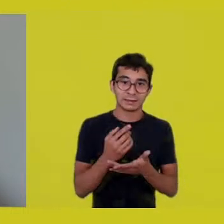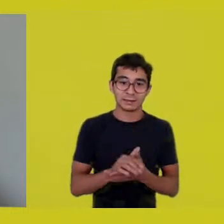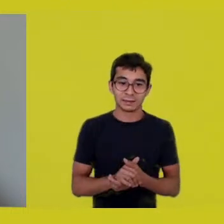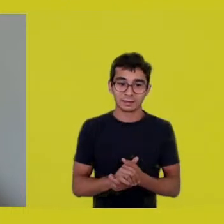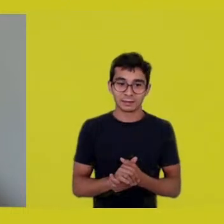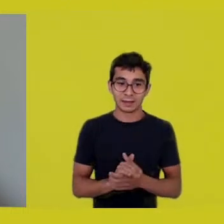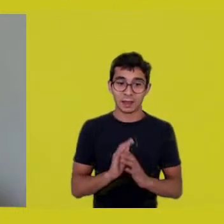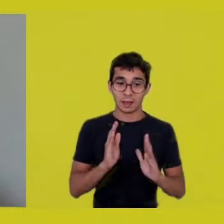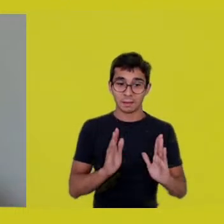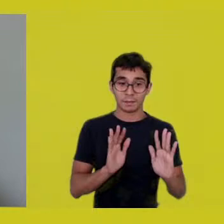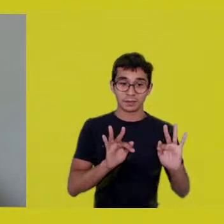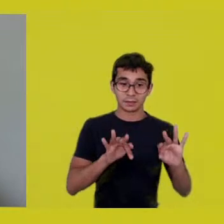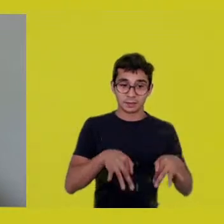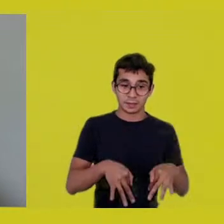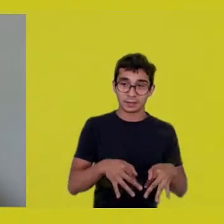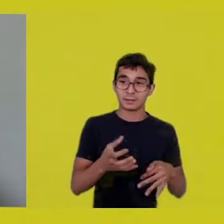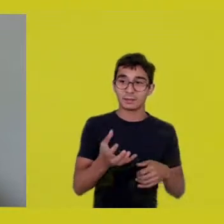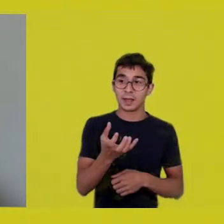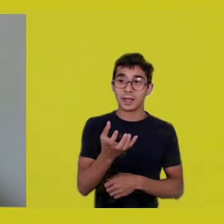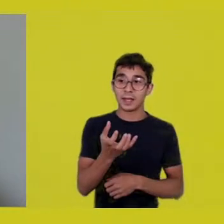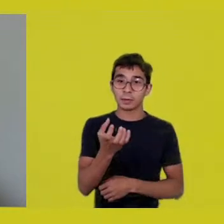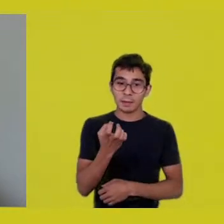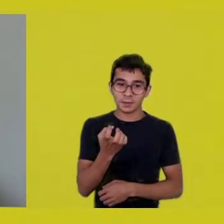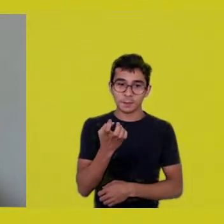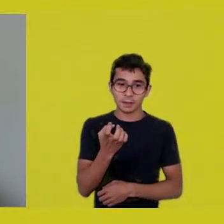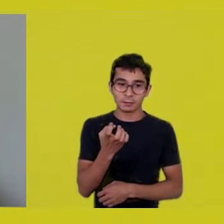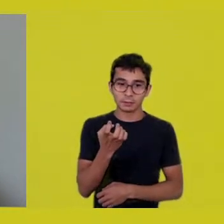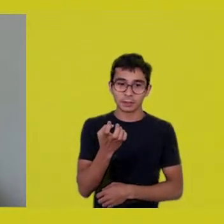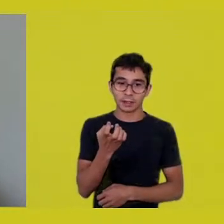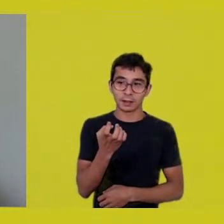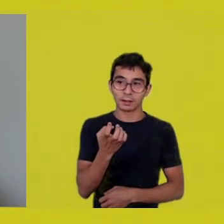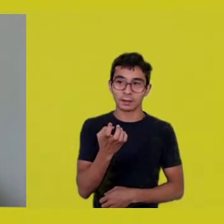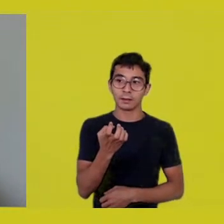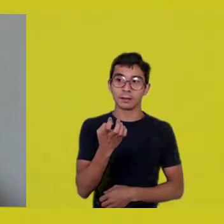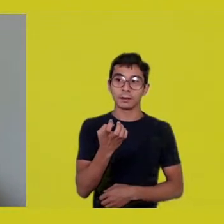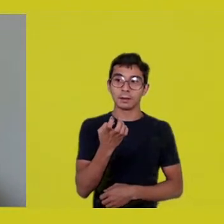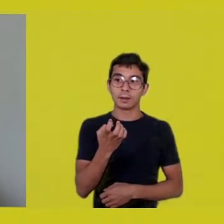a question that was asked, but also an approach